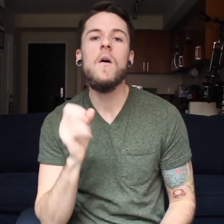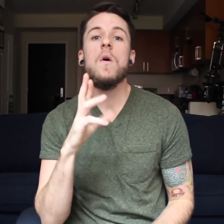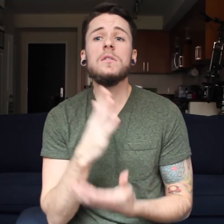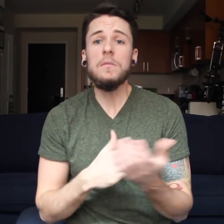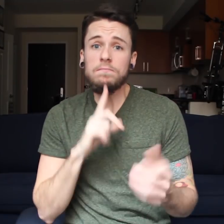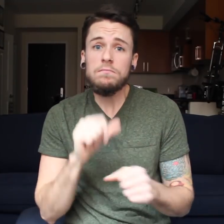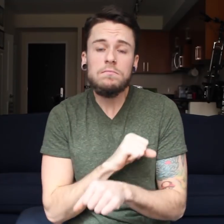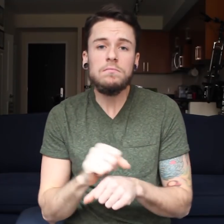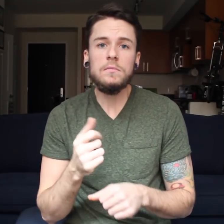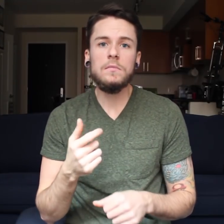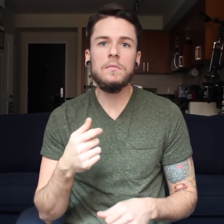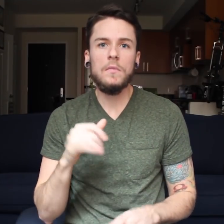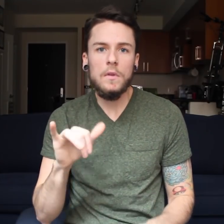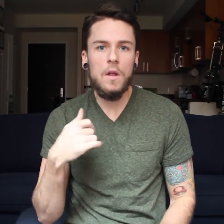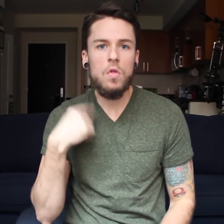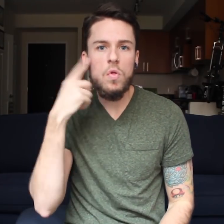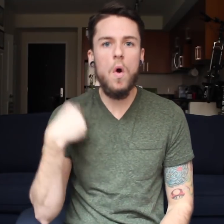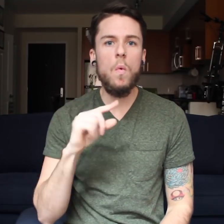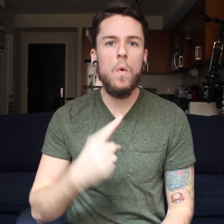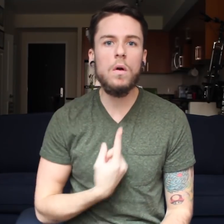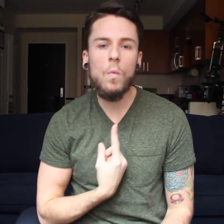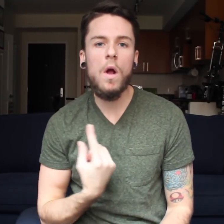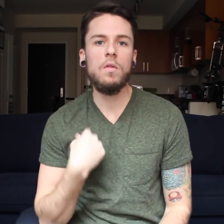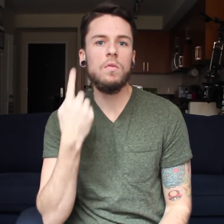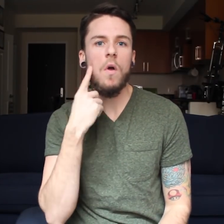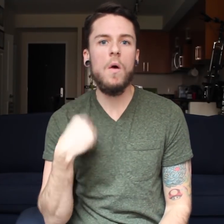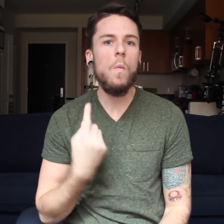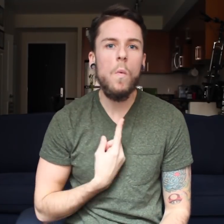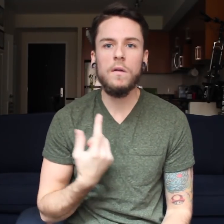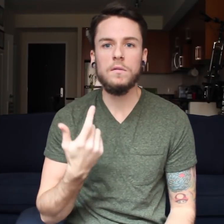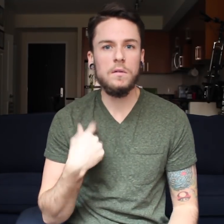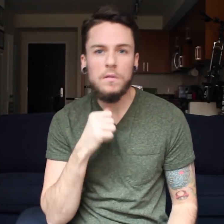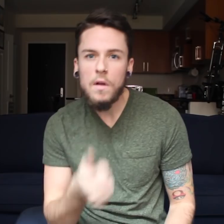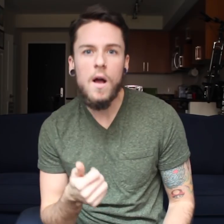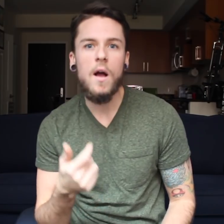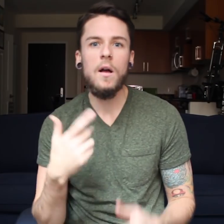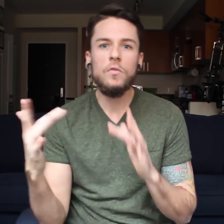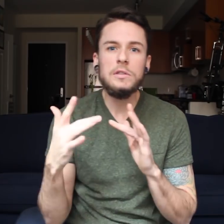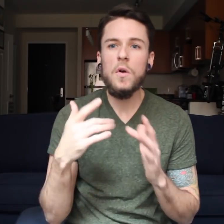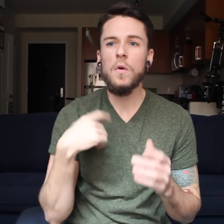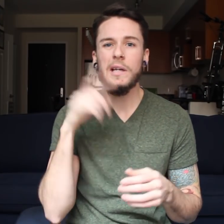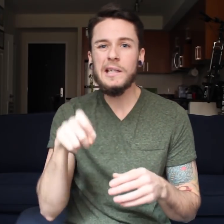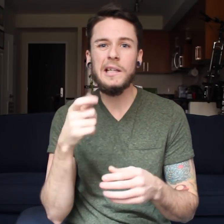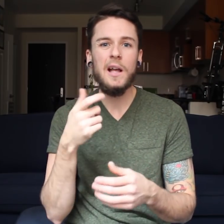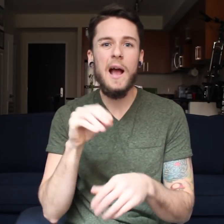There are some deaf trans people that thought they were the only ones out there and have reached out to me